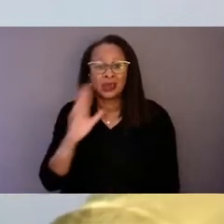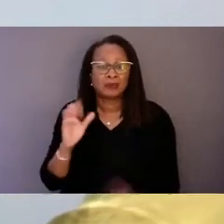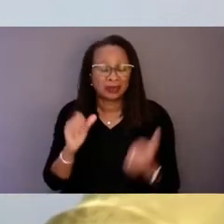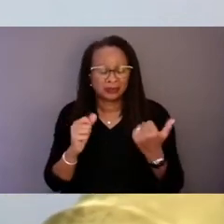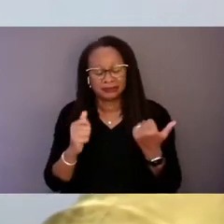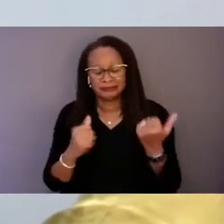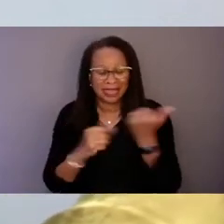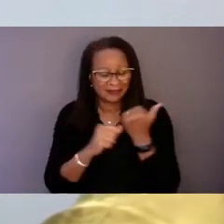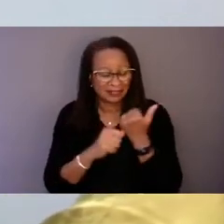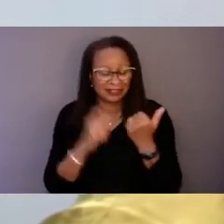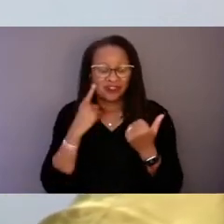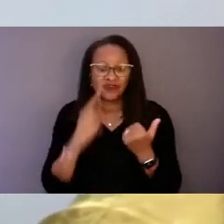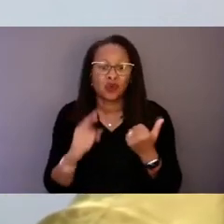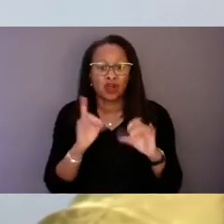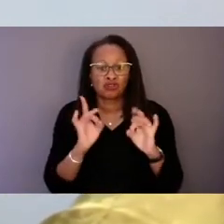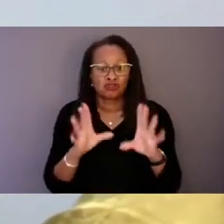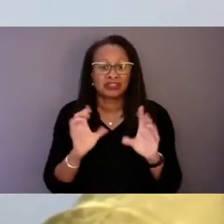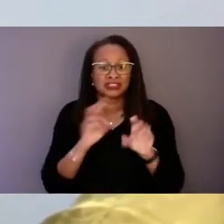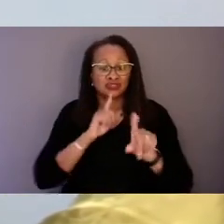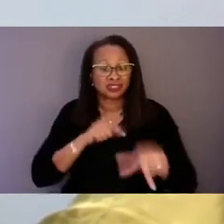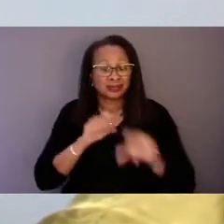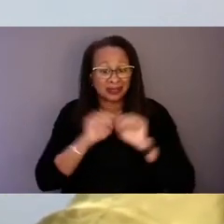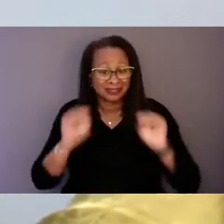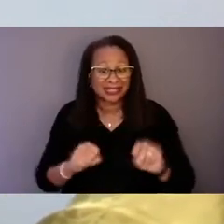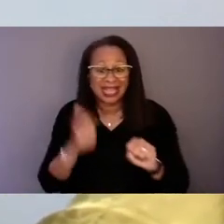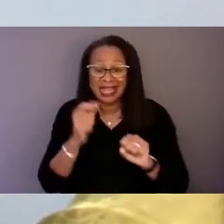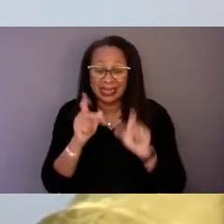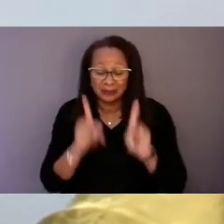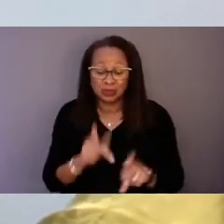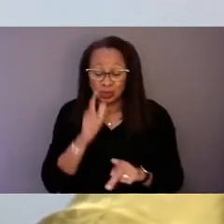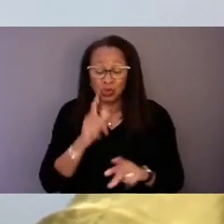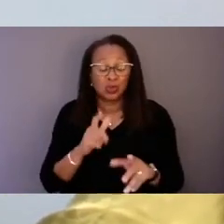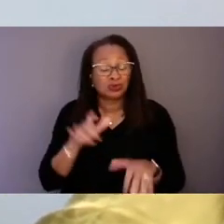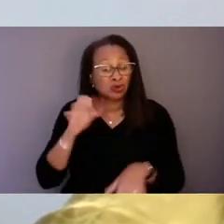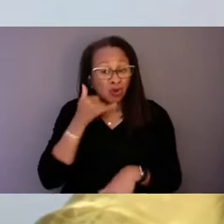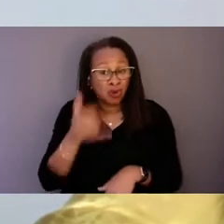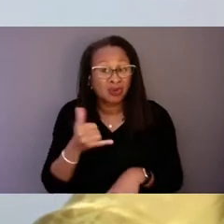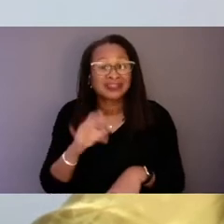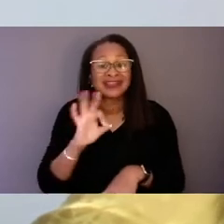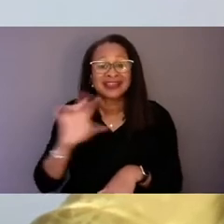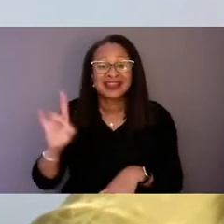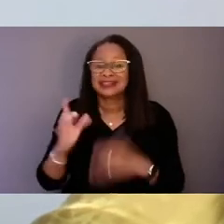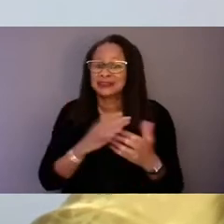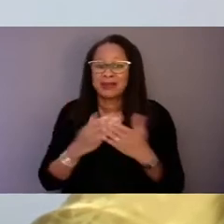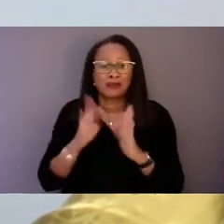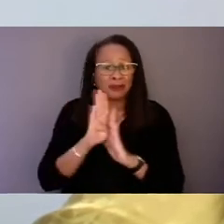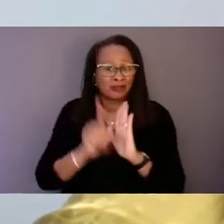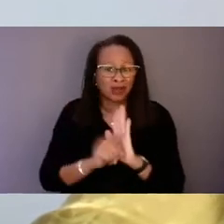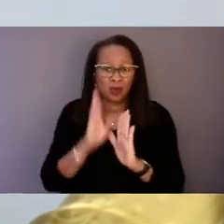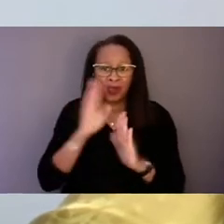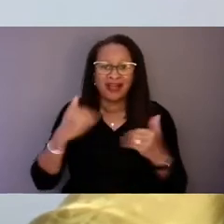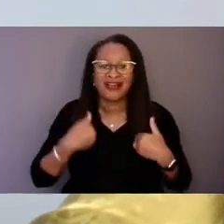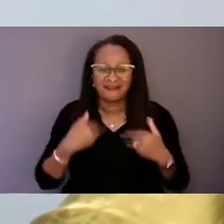that ensures anyone who dials 988, regardless of their background, will have someone to talk to, someone to respond,